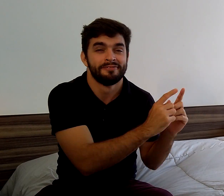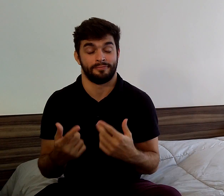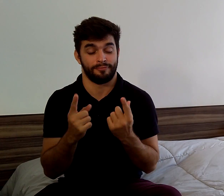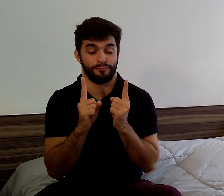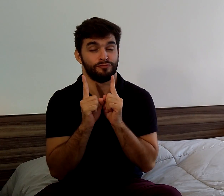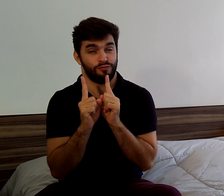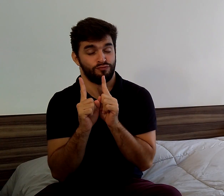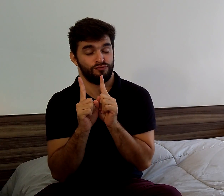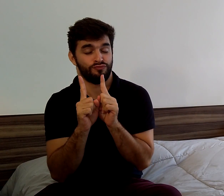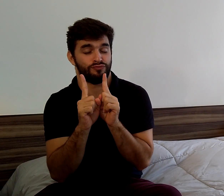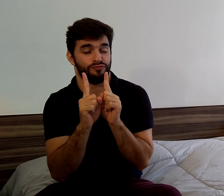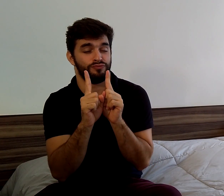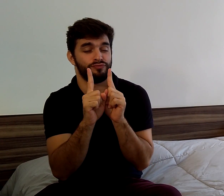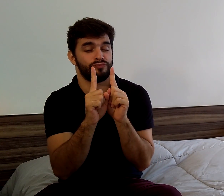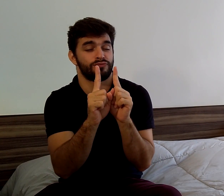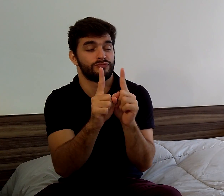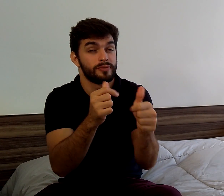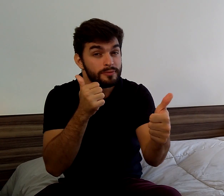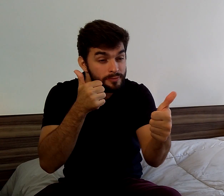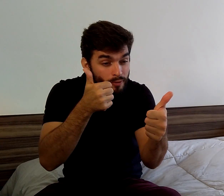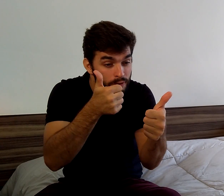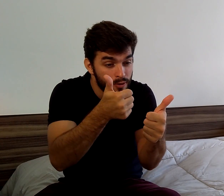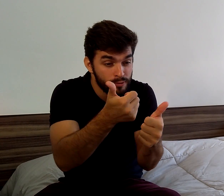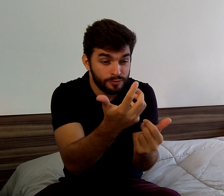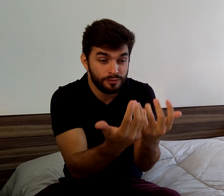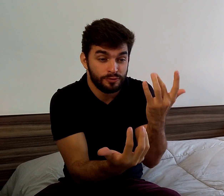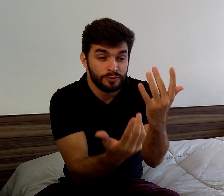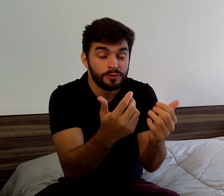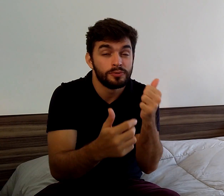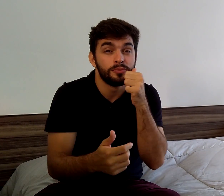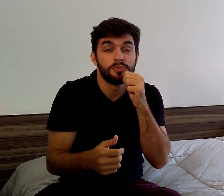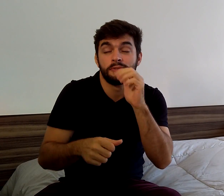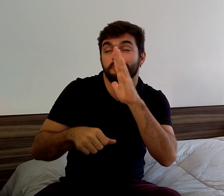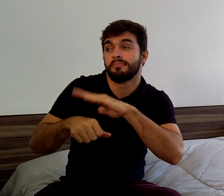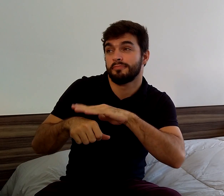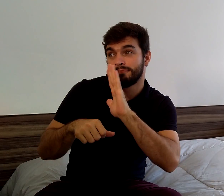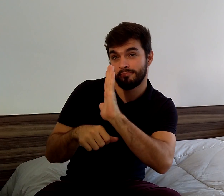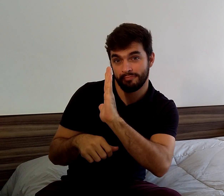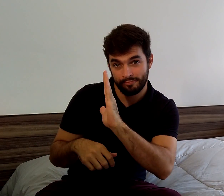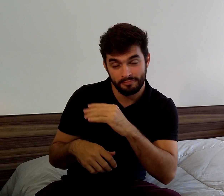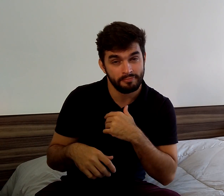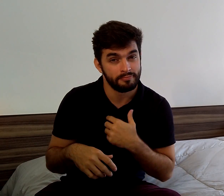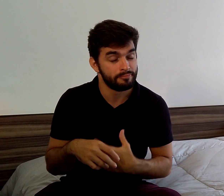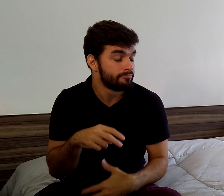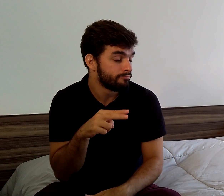We were getting close to the fire. She asked me to wait a bit.